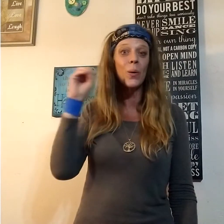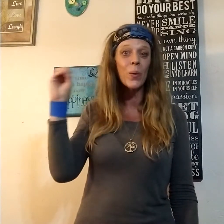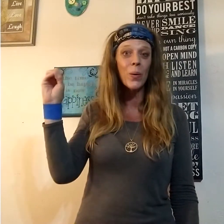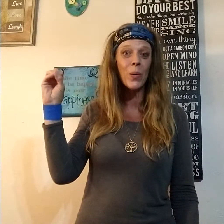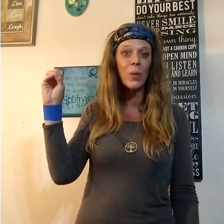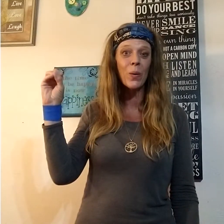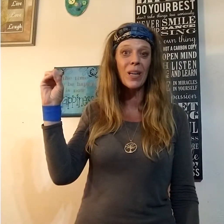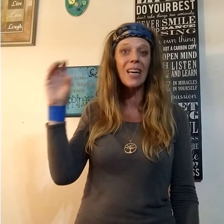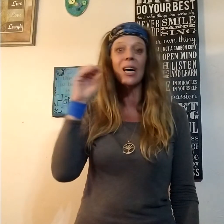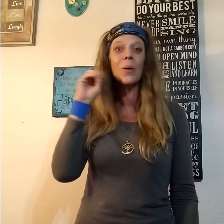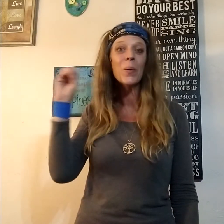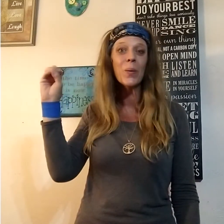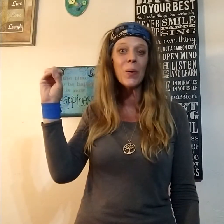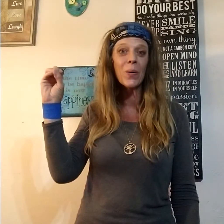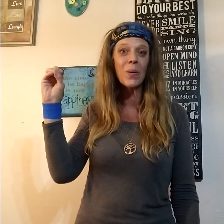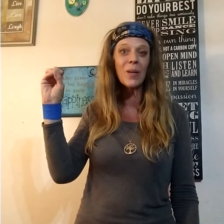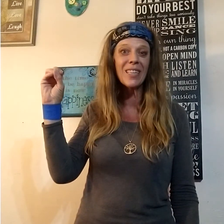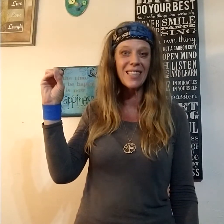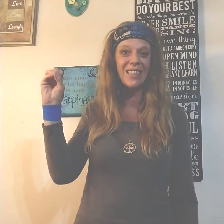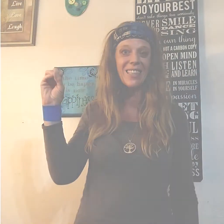Ooh